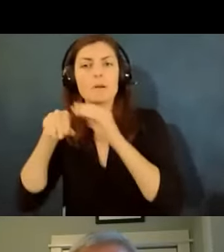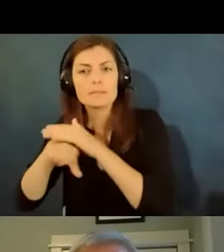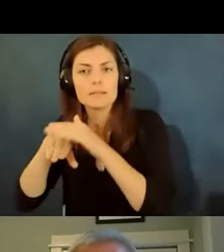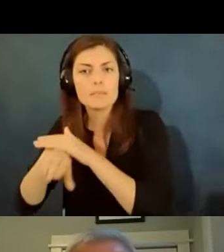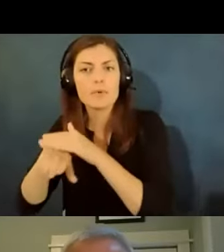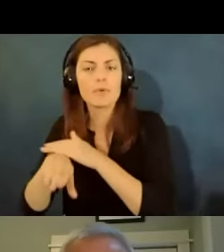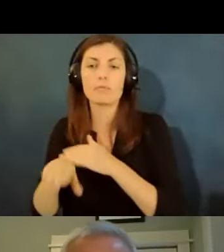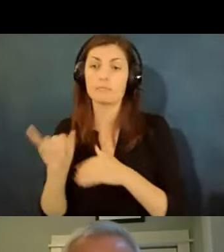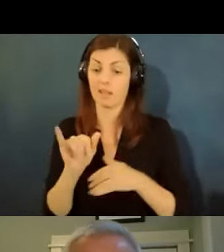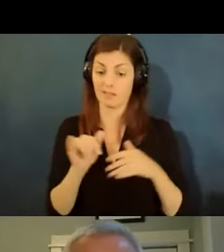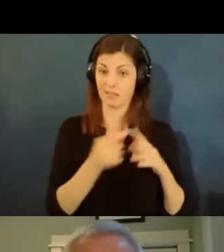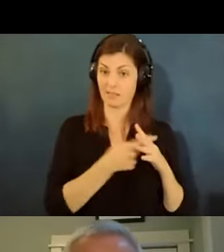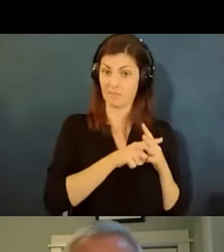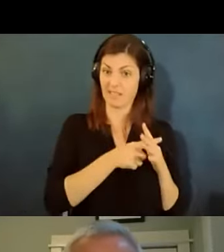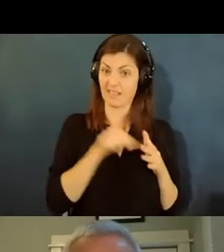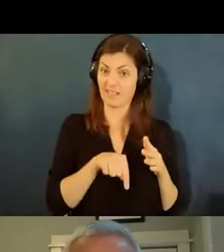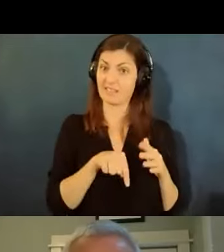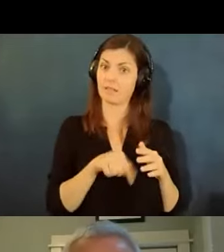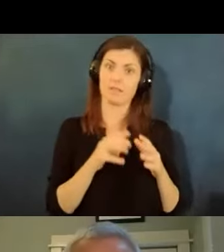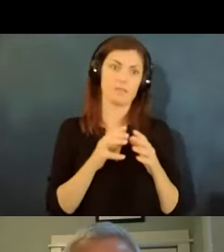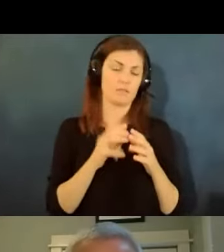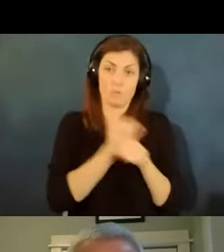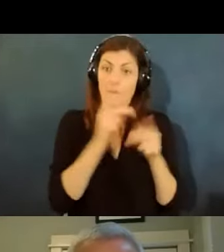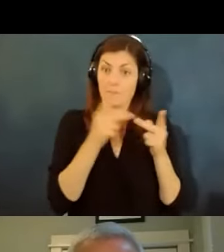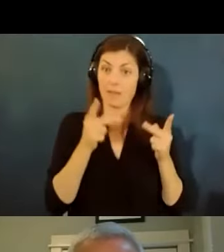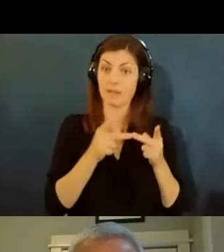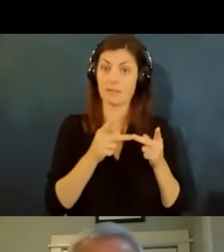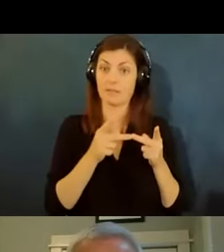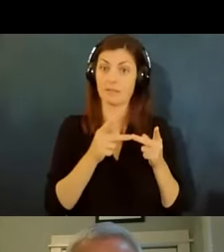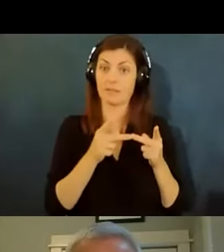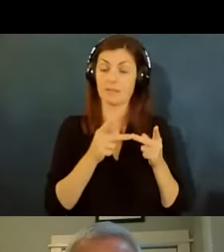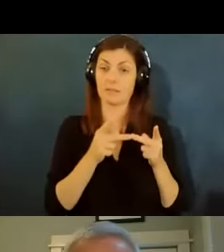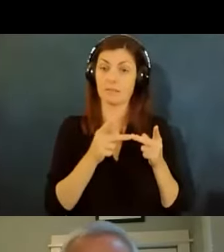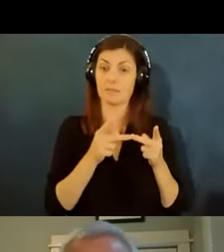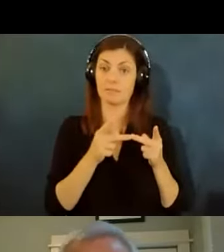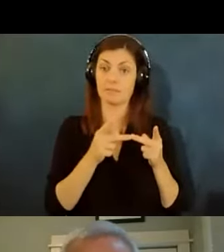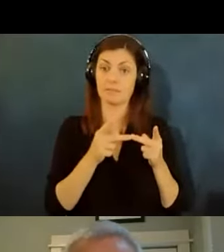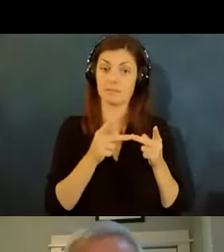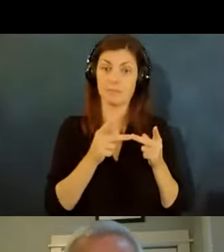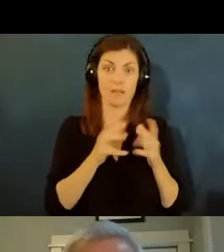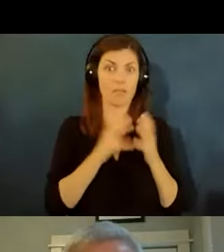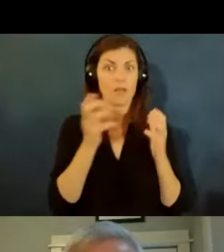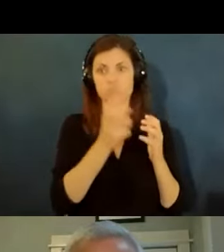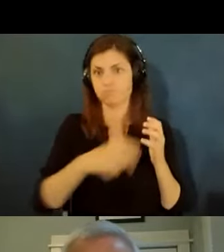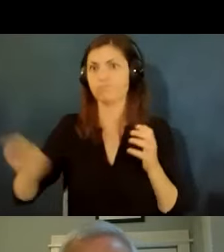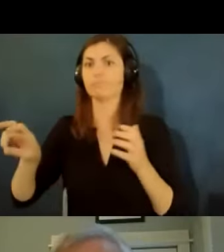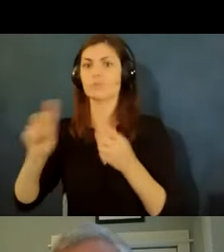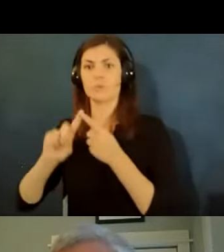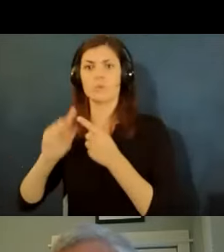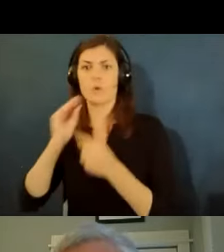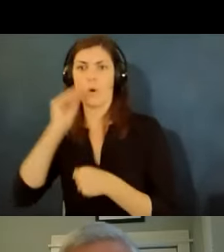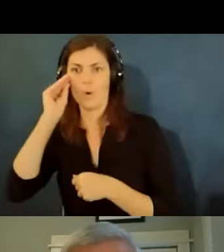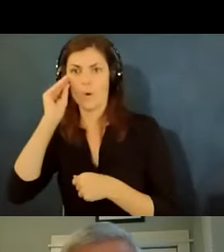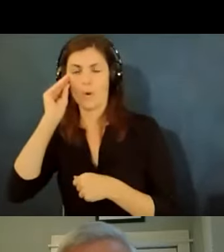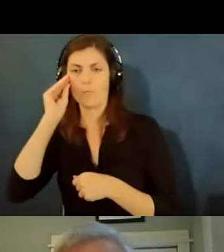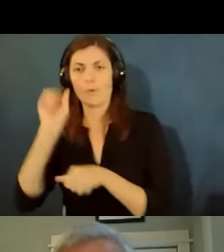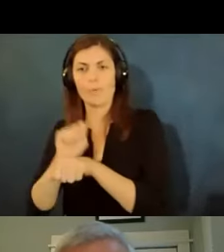of all this when so much of the workplace be started working remotely so let's say in in